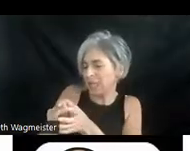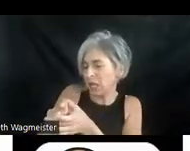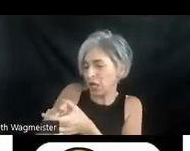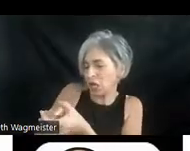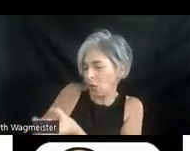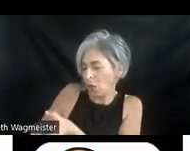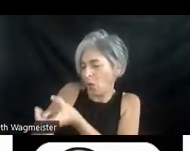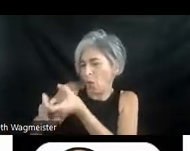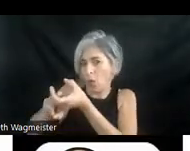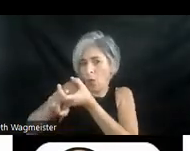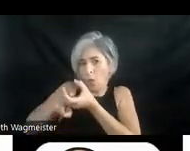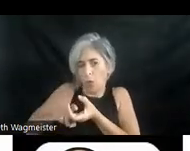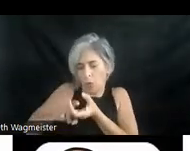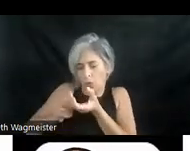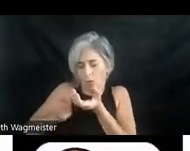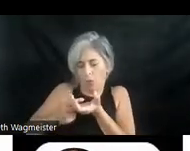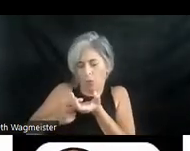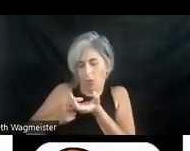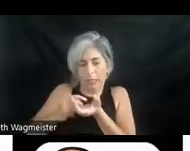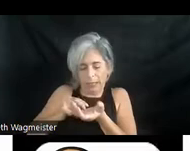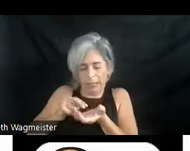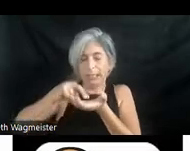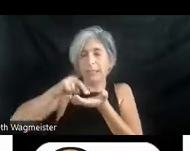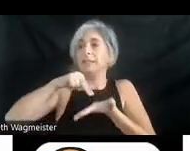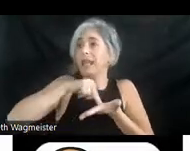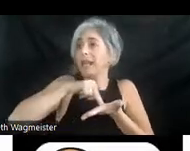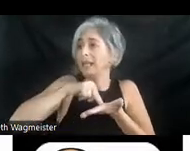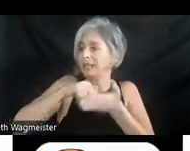into his hands. He stands and strokes its nearly featherless head with a fingertip.